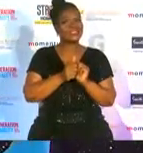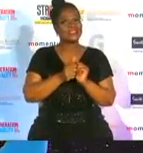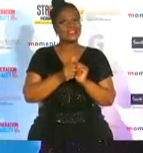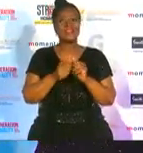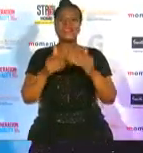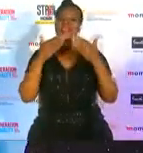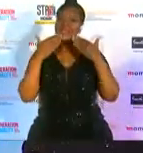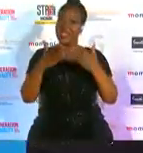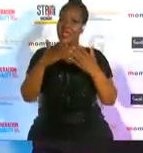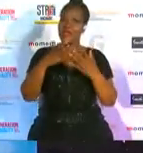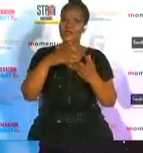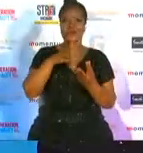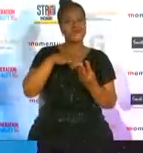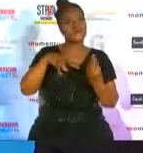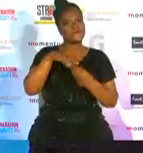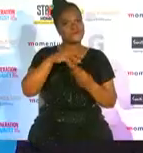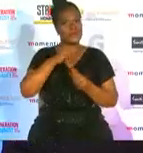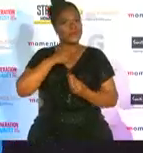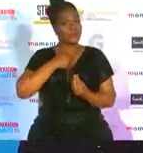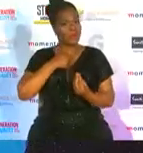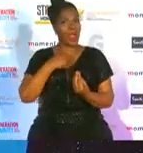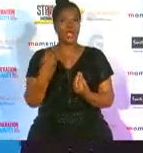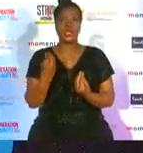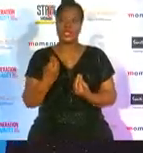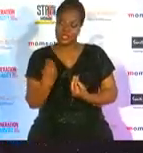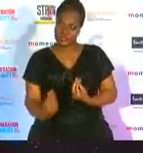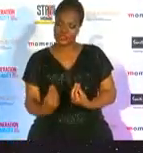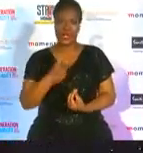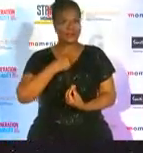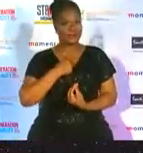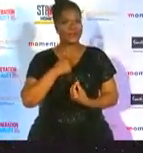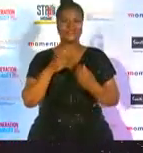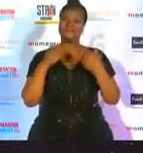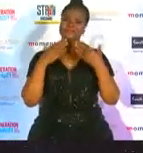you to my child and this hour for you